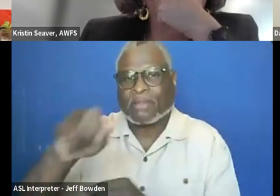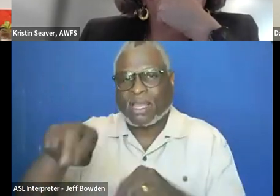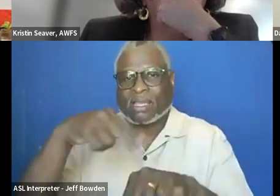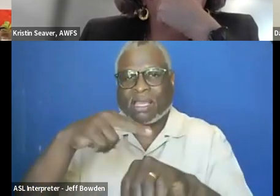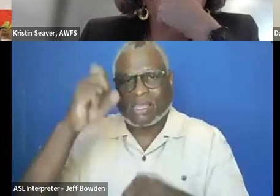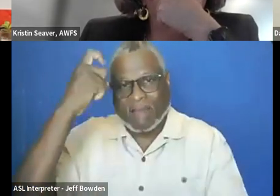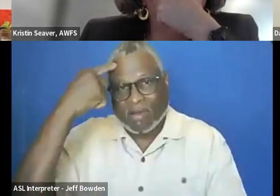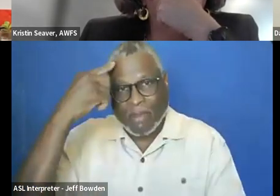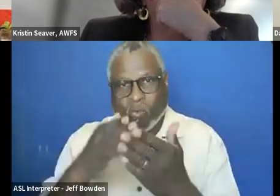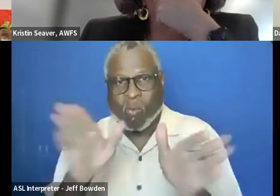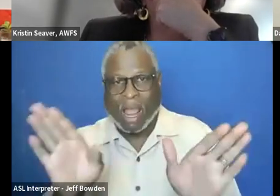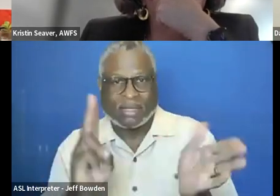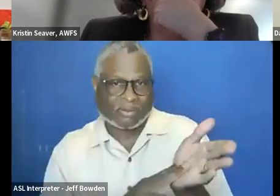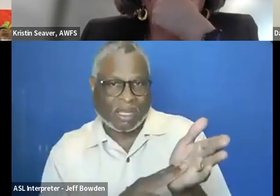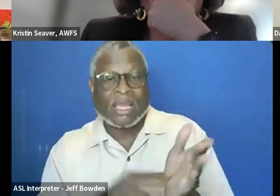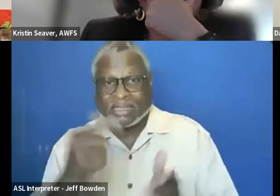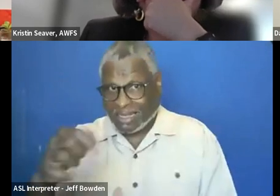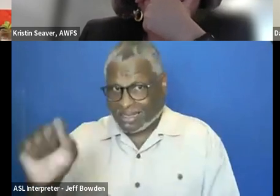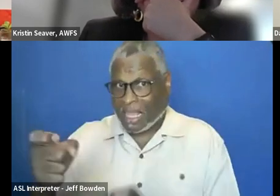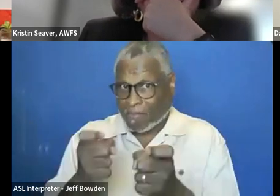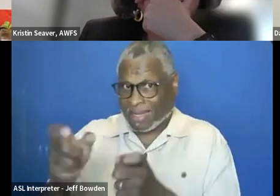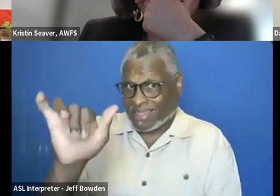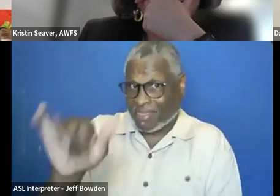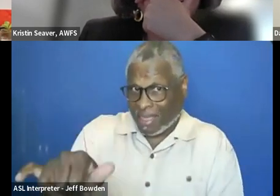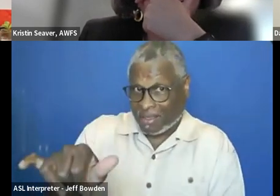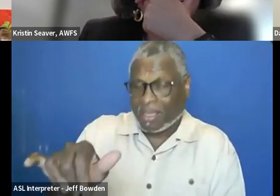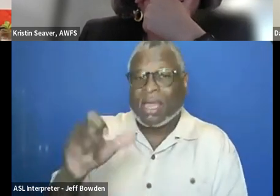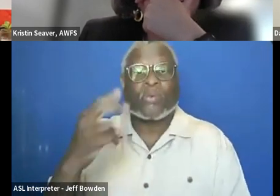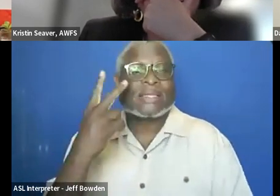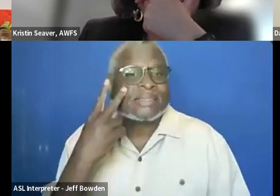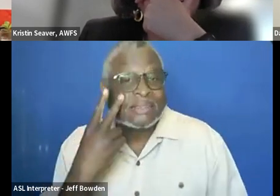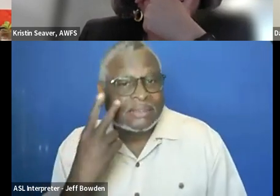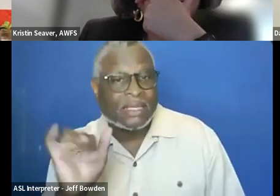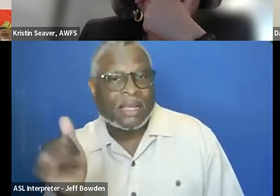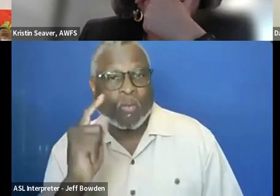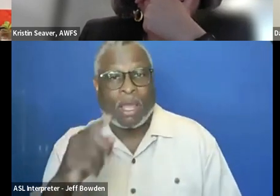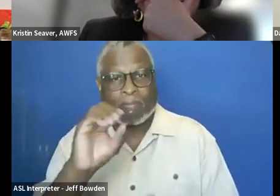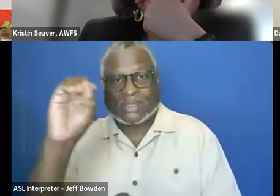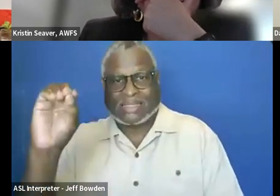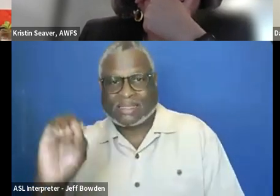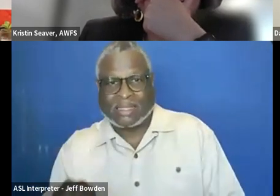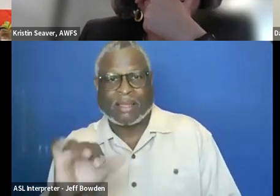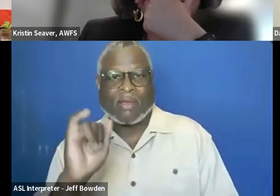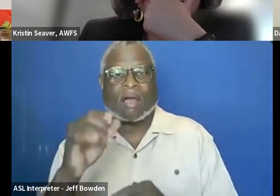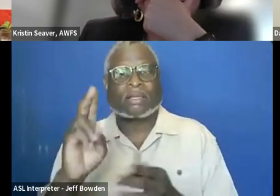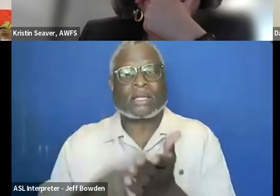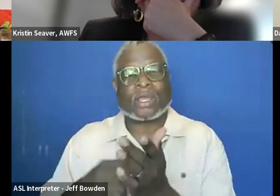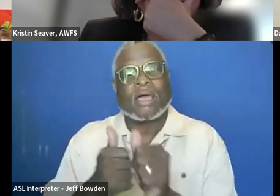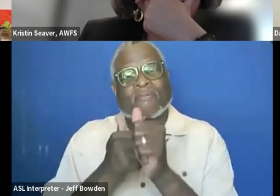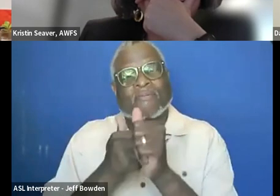many of, which are managed by GSA. And we can see like what percentage of contract spending is consistent with category management